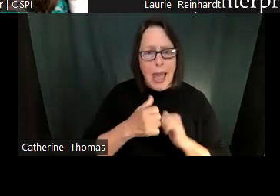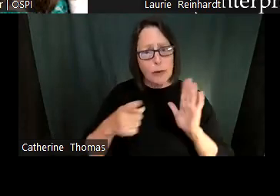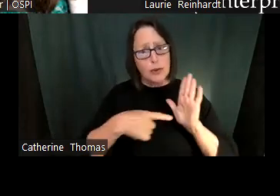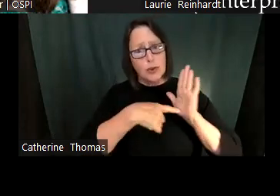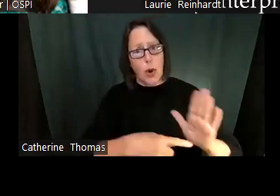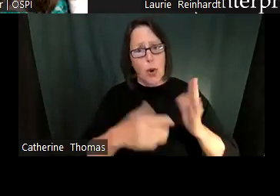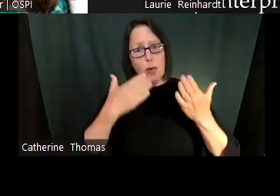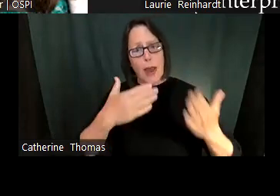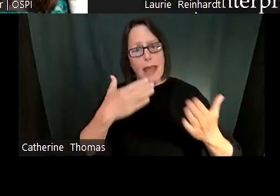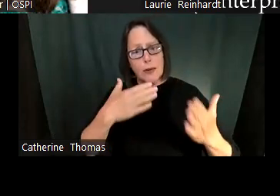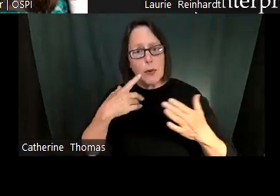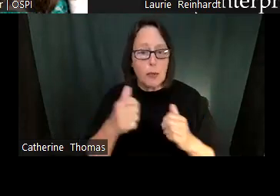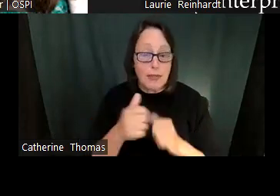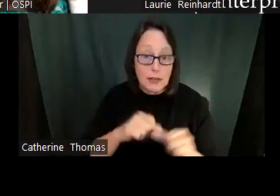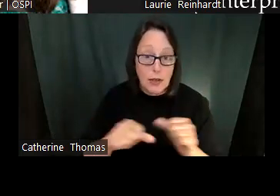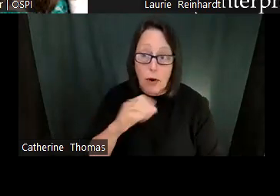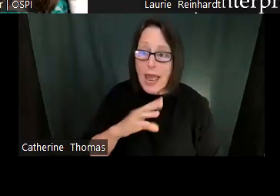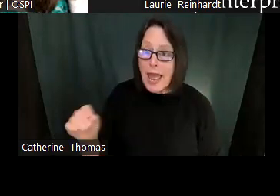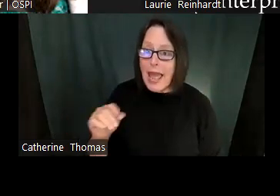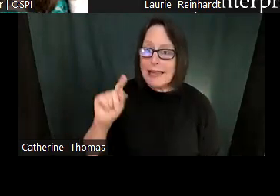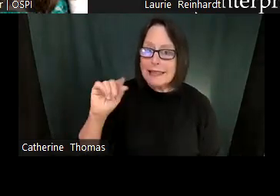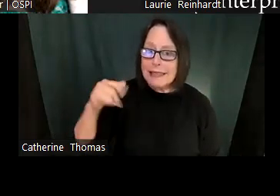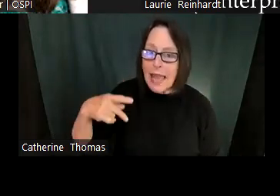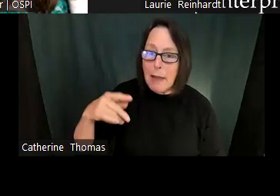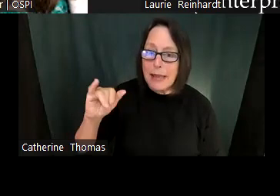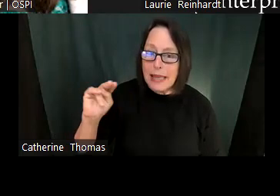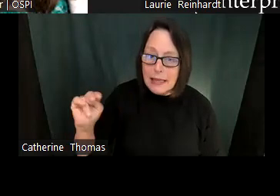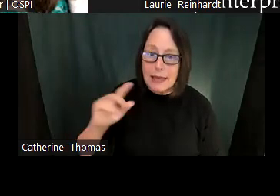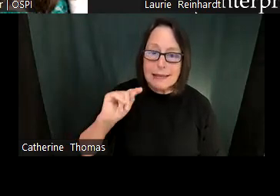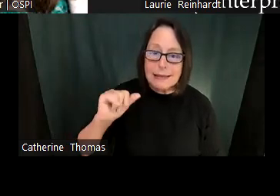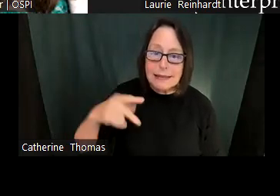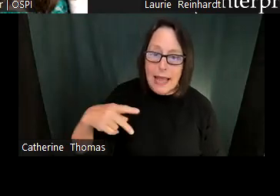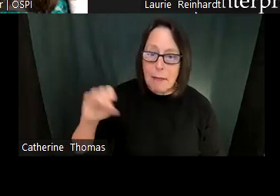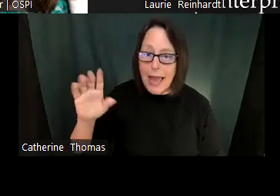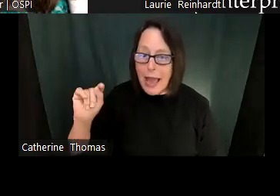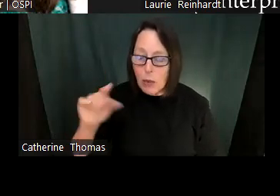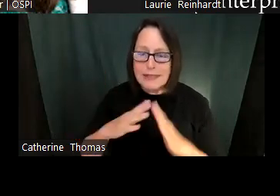Create a gratitude box. This could be in your classroom, it could be in your school.